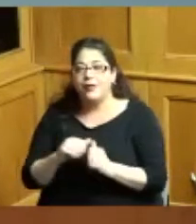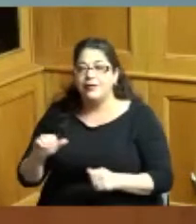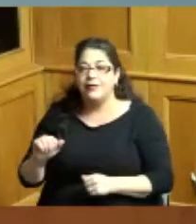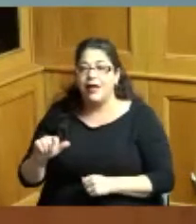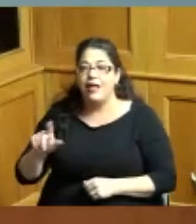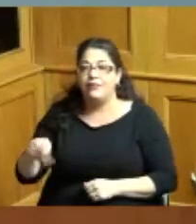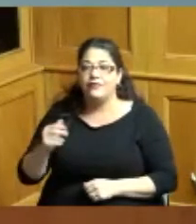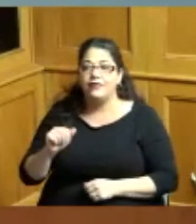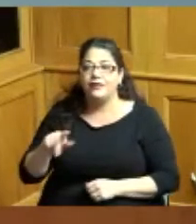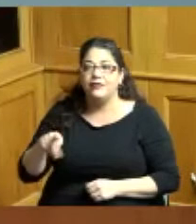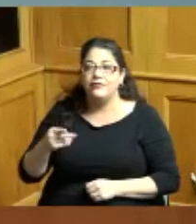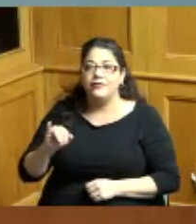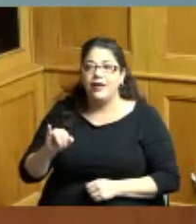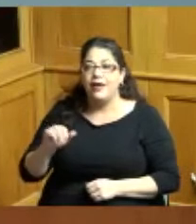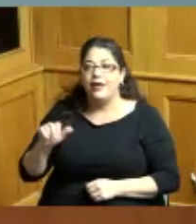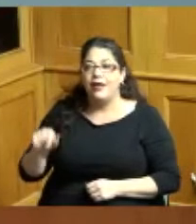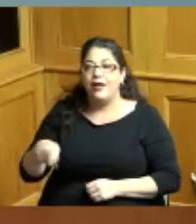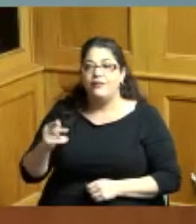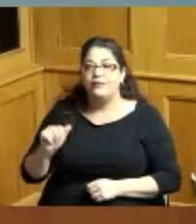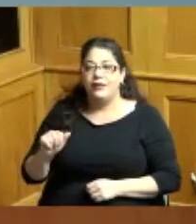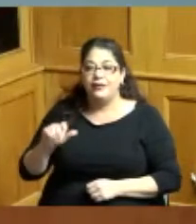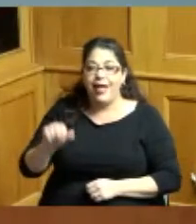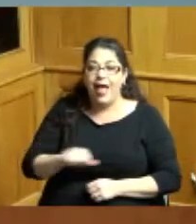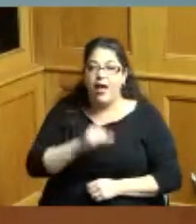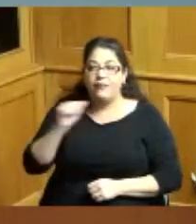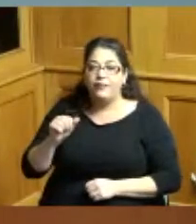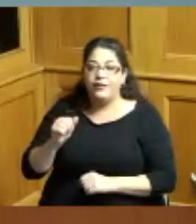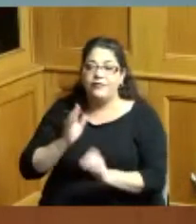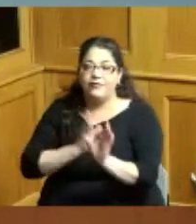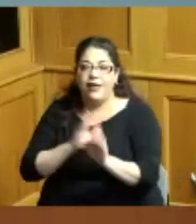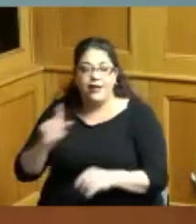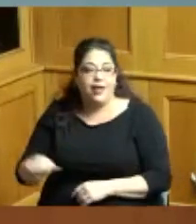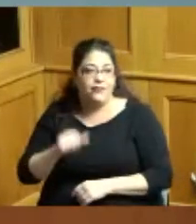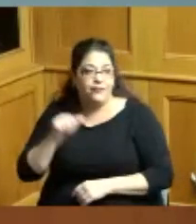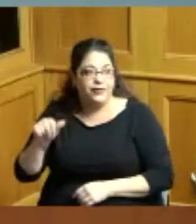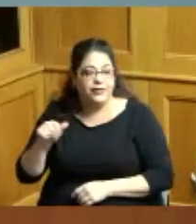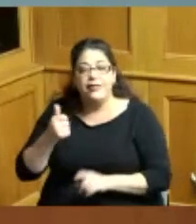alpha fraternity now therefore be it proclaimed that the Board of County Commissioners does